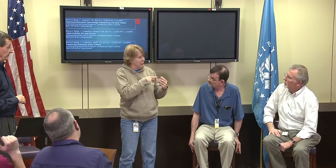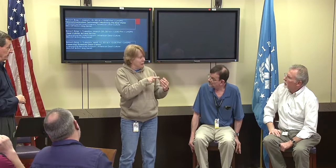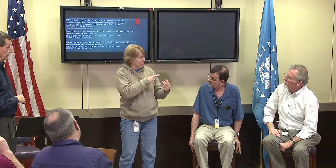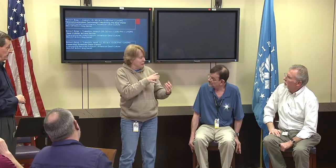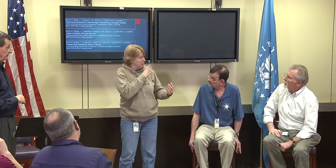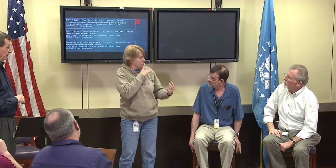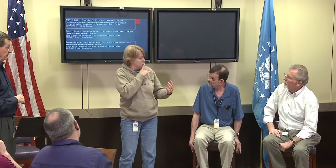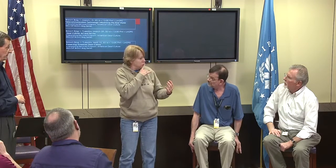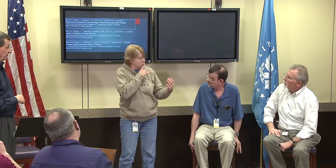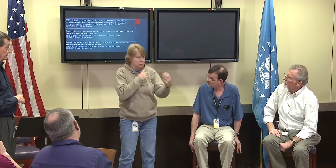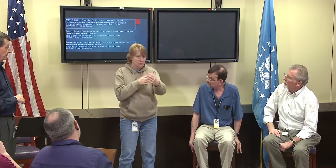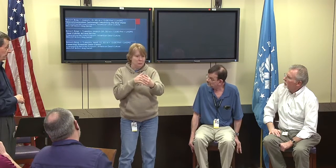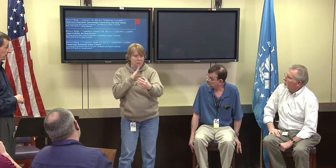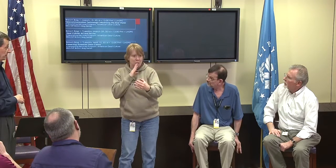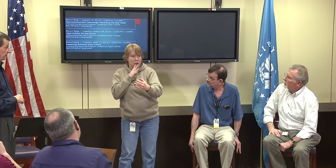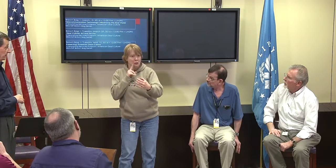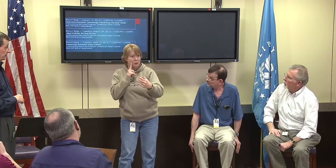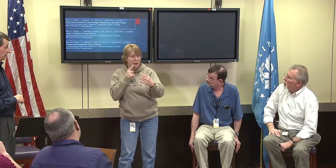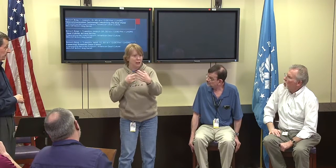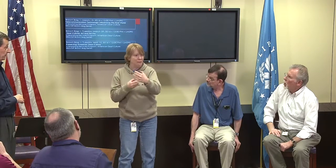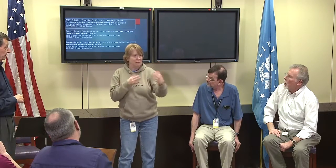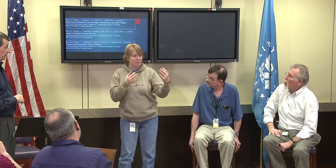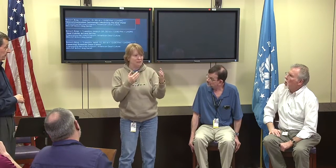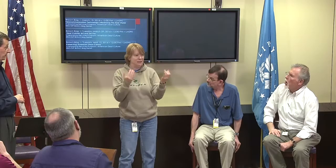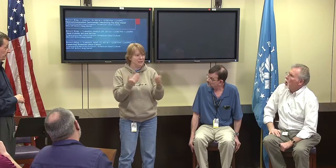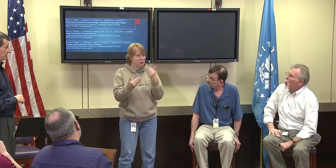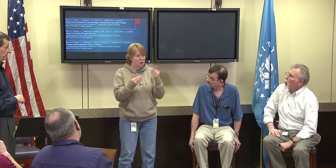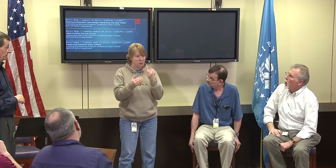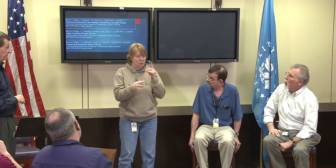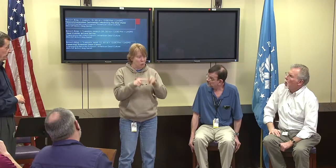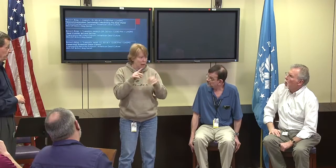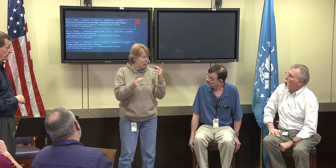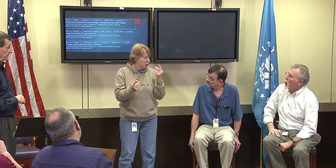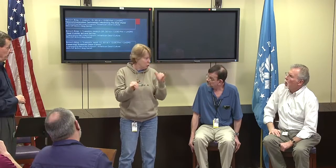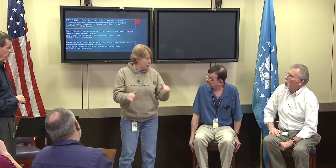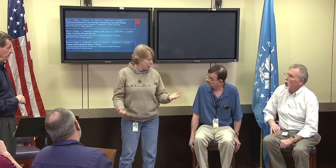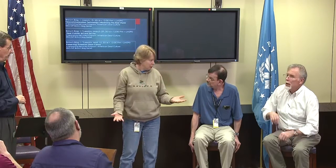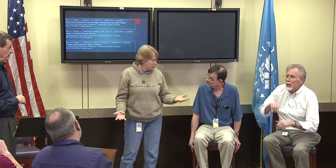Can I use the video phone there on my cell phone, make that easier